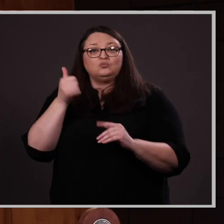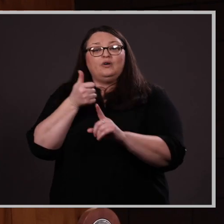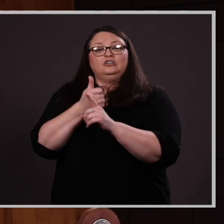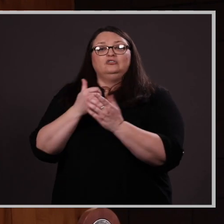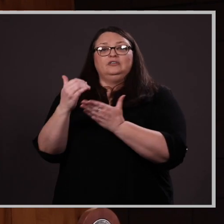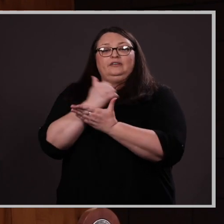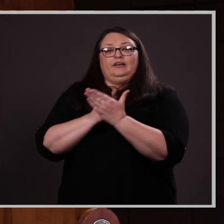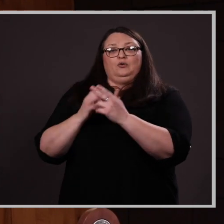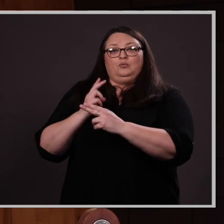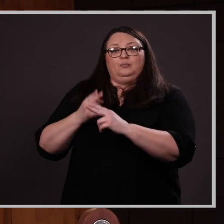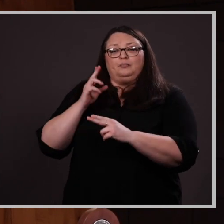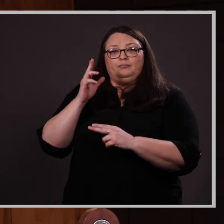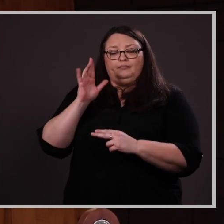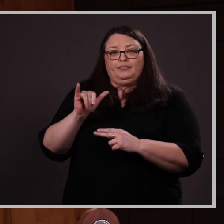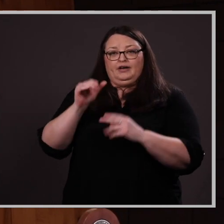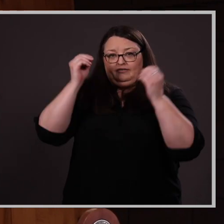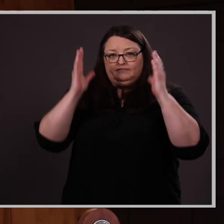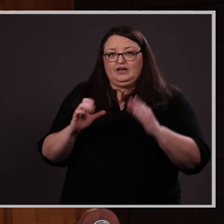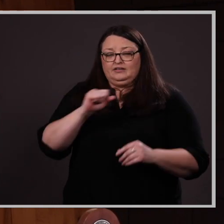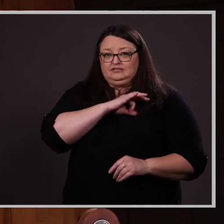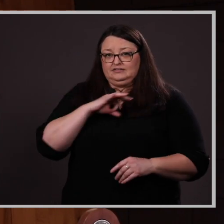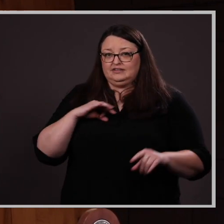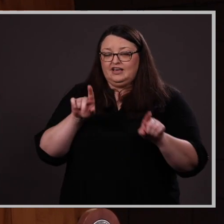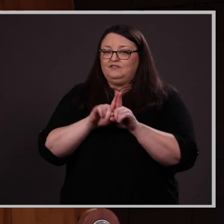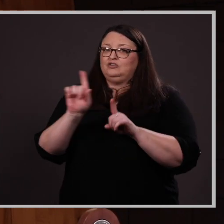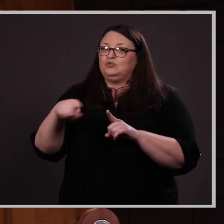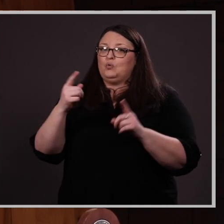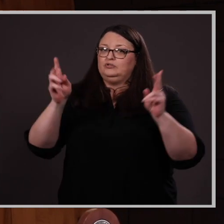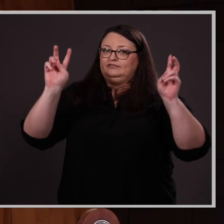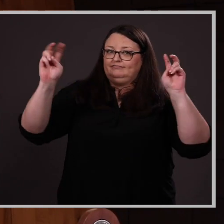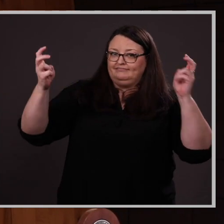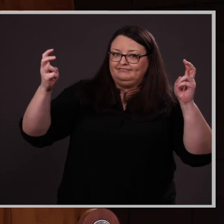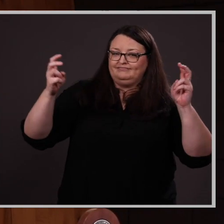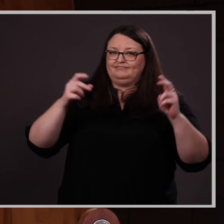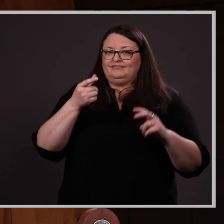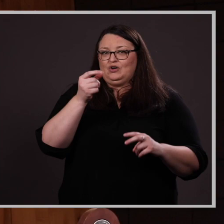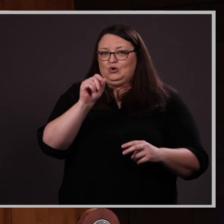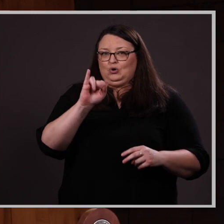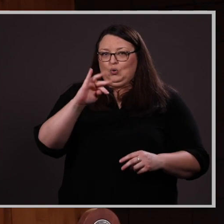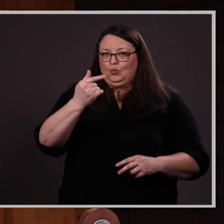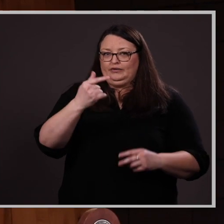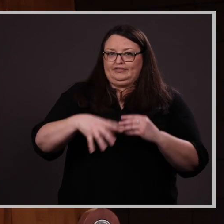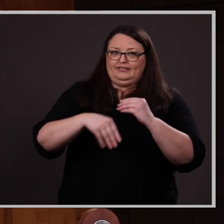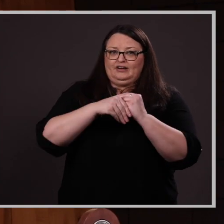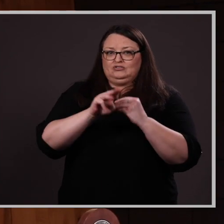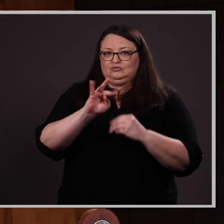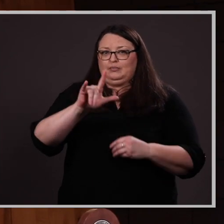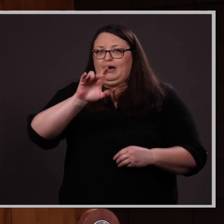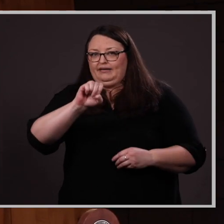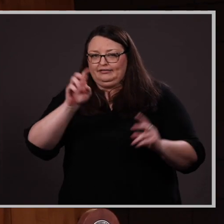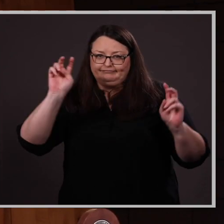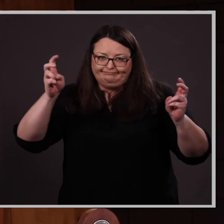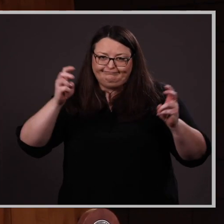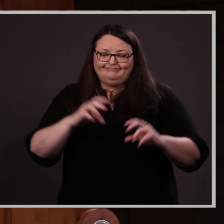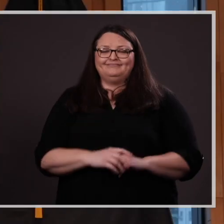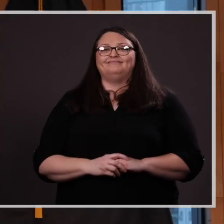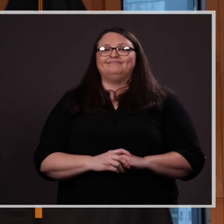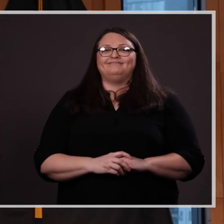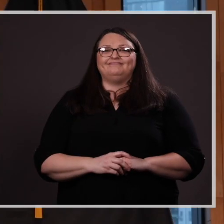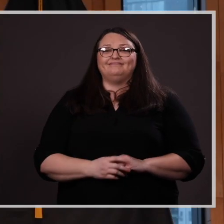the reputation by faculty and staff as always, “going the extra mile.” Hannah will leave